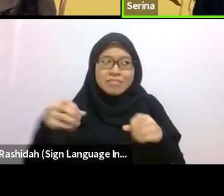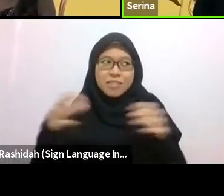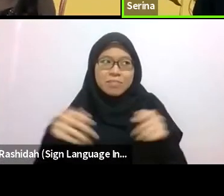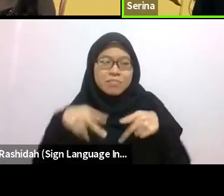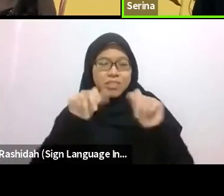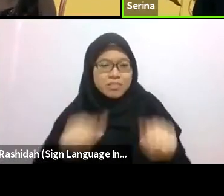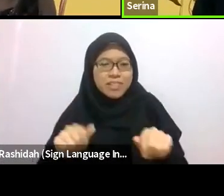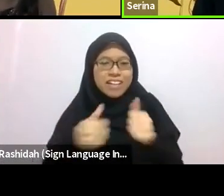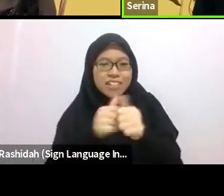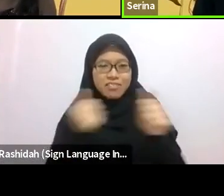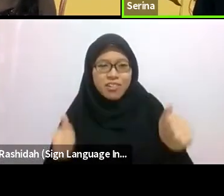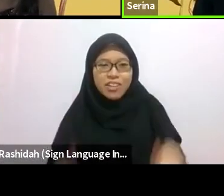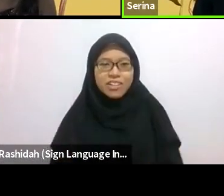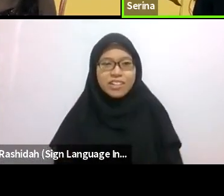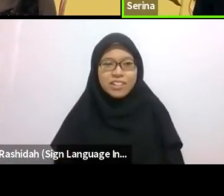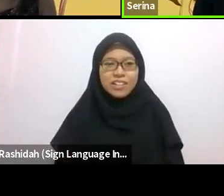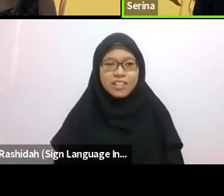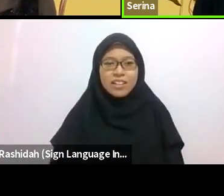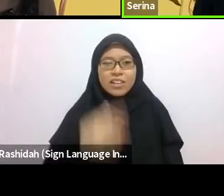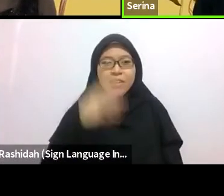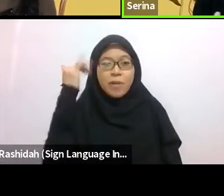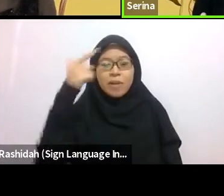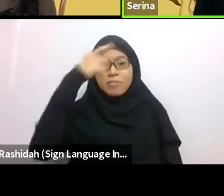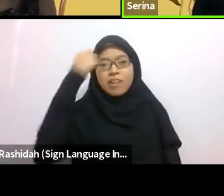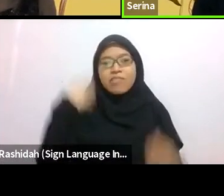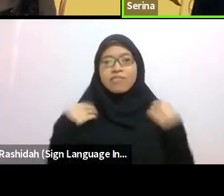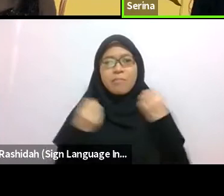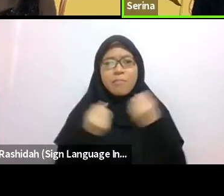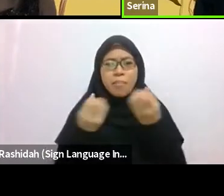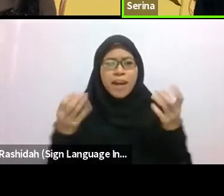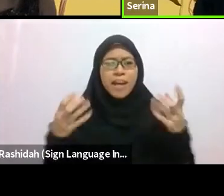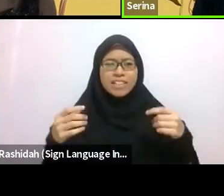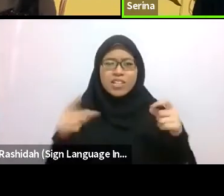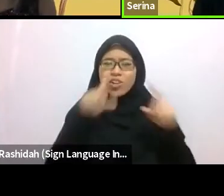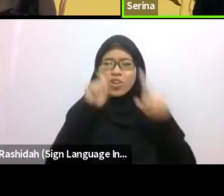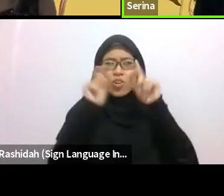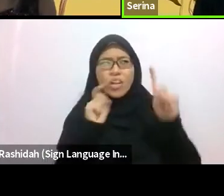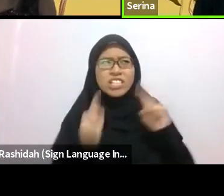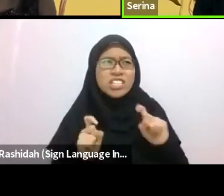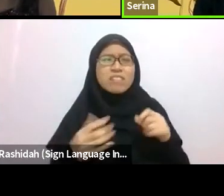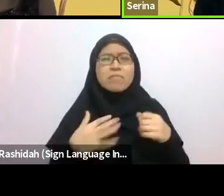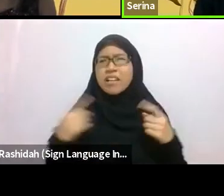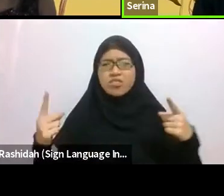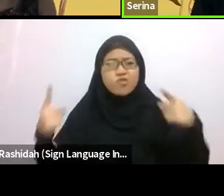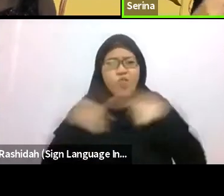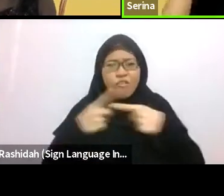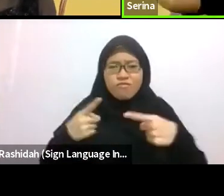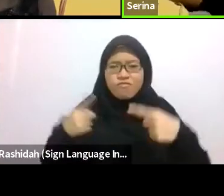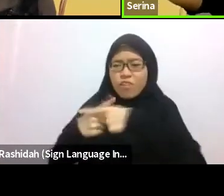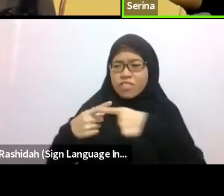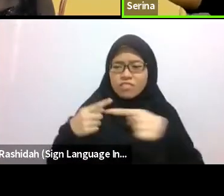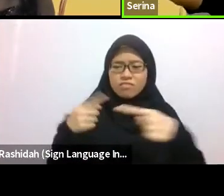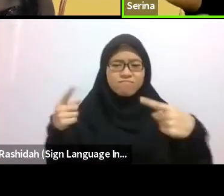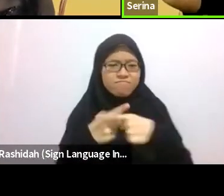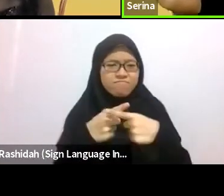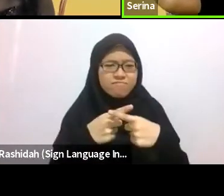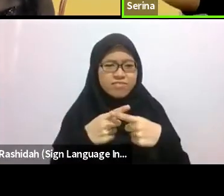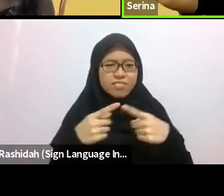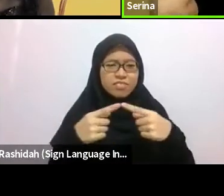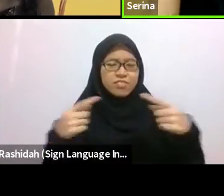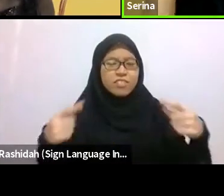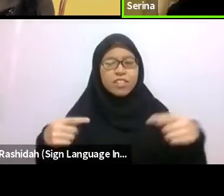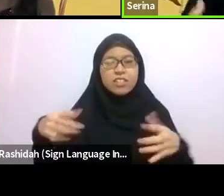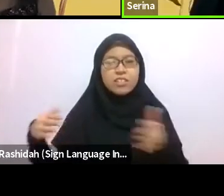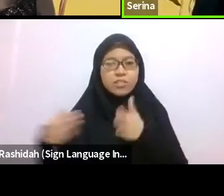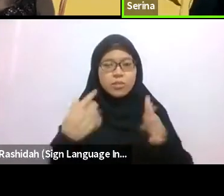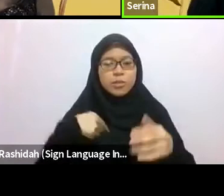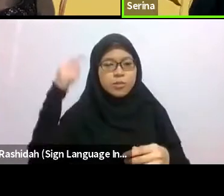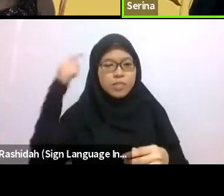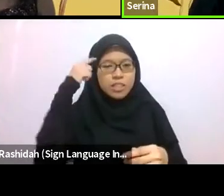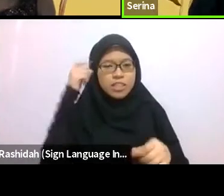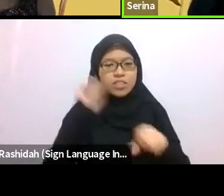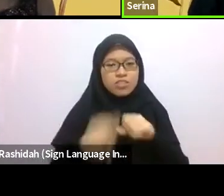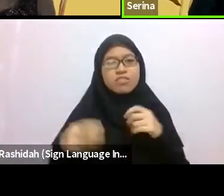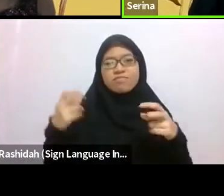there’s too many conflicts in the way we think—and that’s difficult. So those are the main things I struggle with.